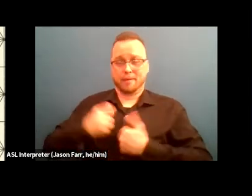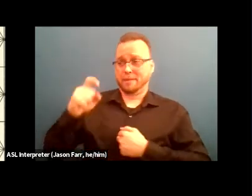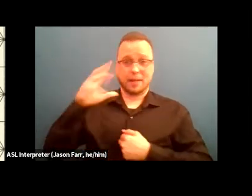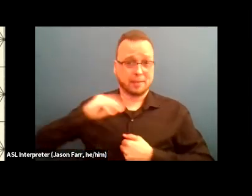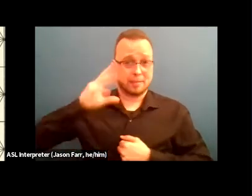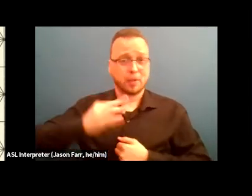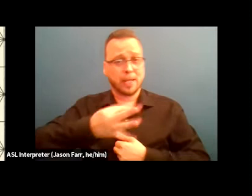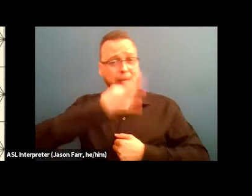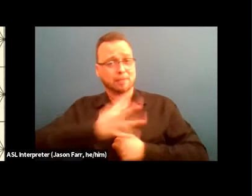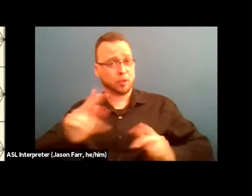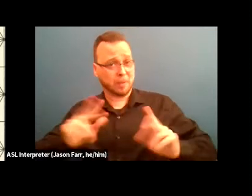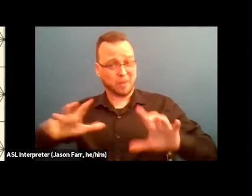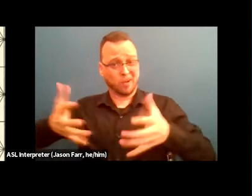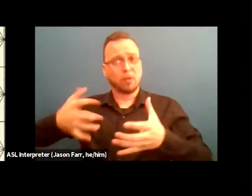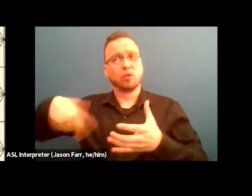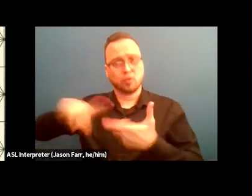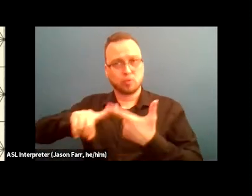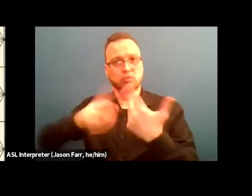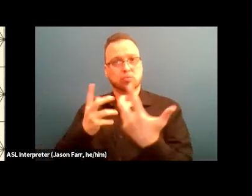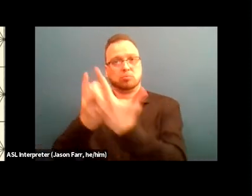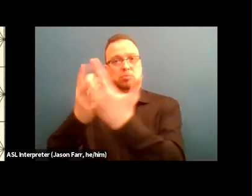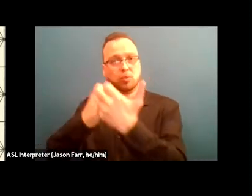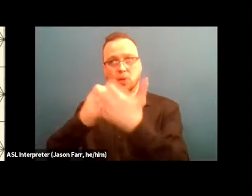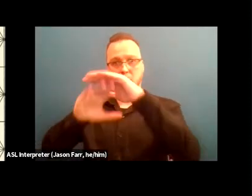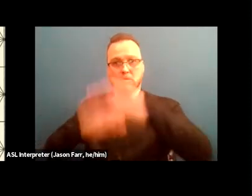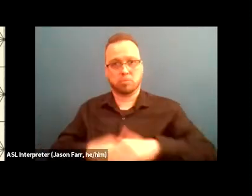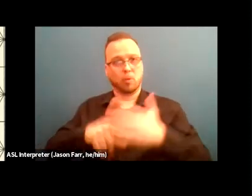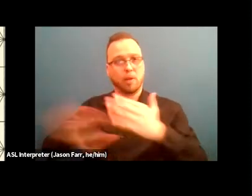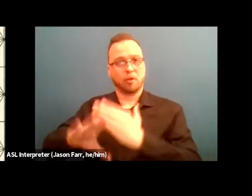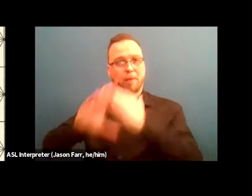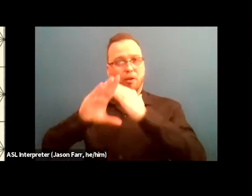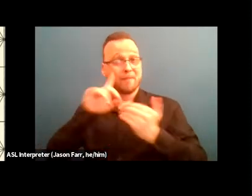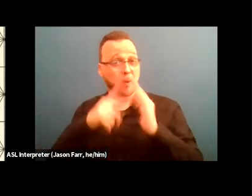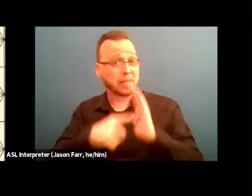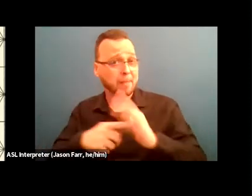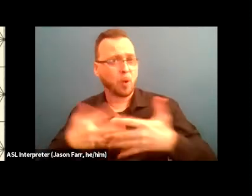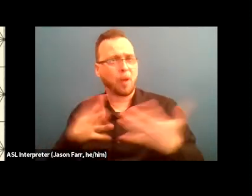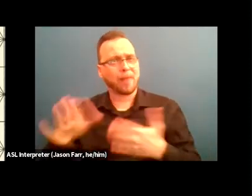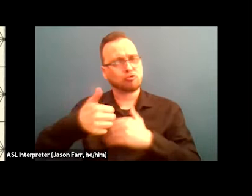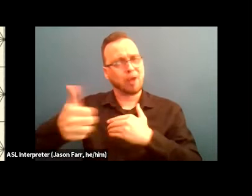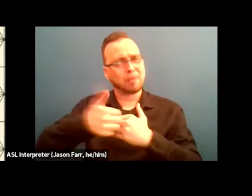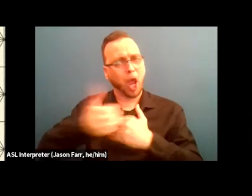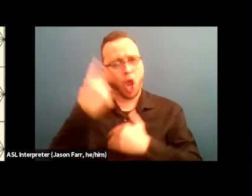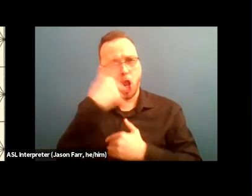and reduce barriers. So this includes things like an identifying transportation, connecting folks to ride share services